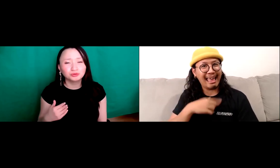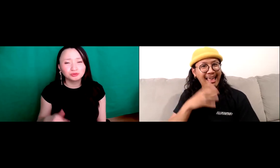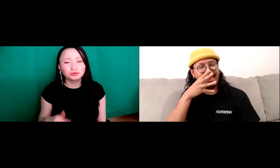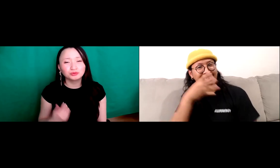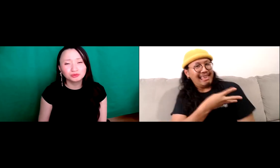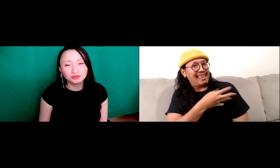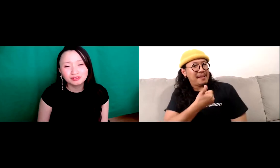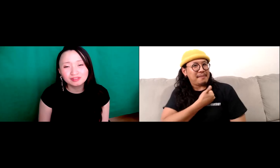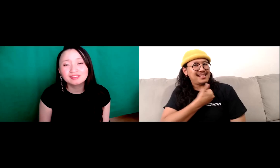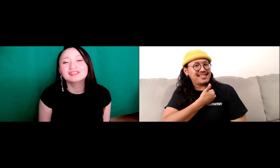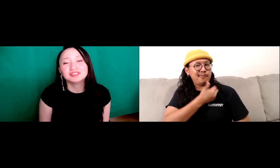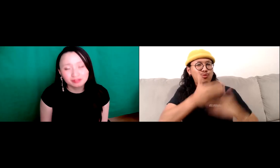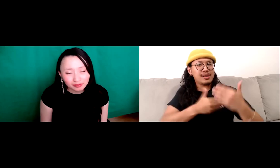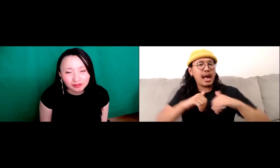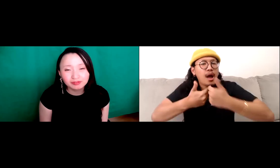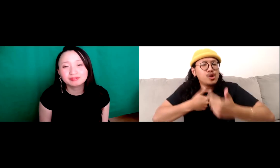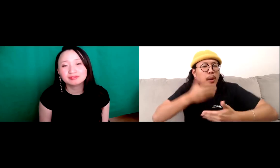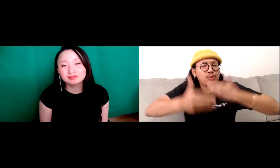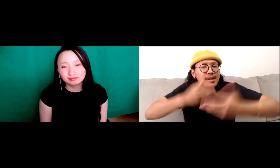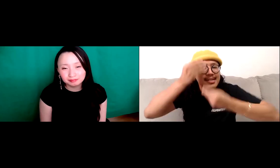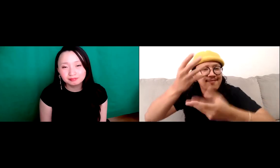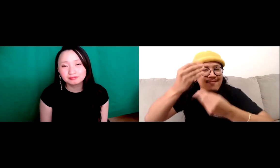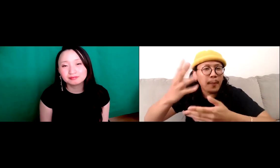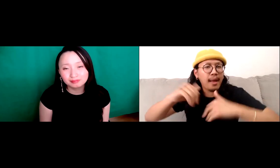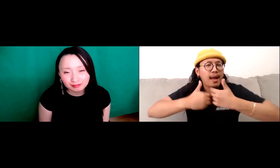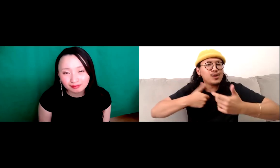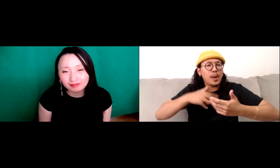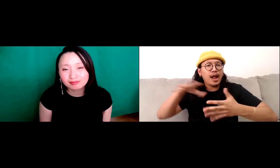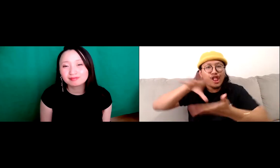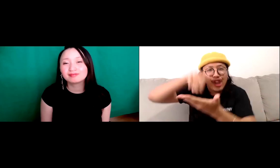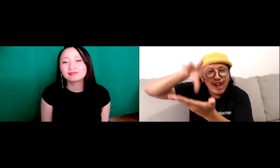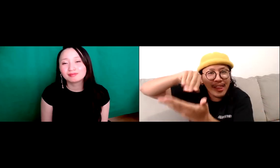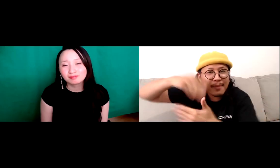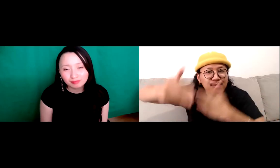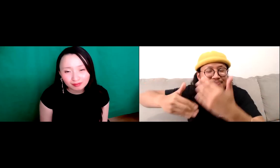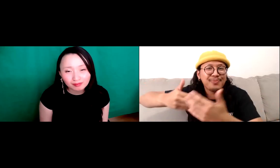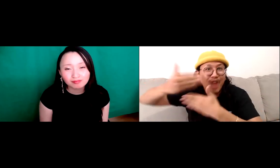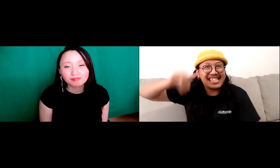encouraging, but for me I kind of put myself to the side, I had to figure out how to process